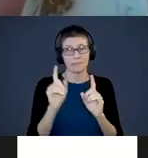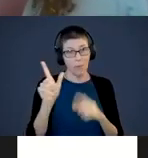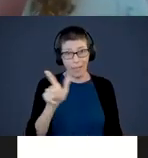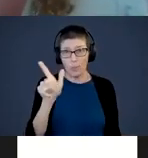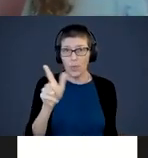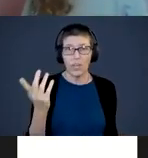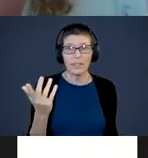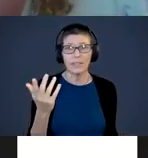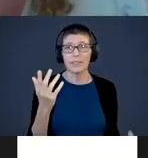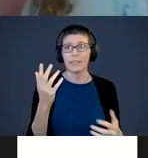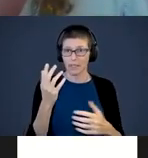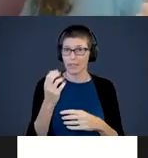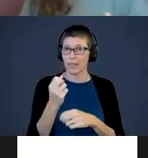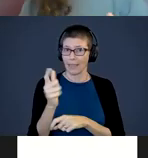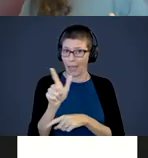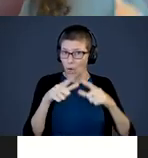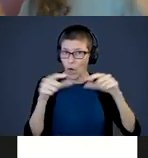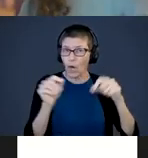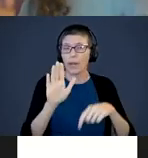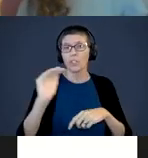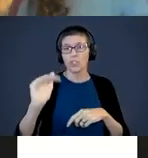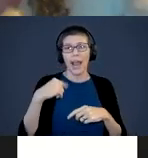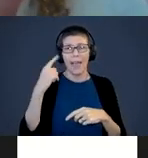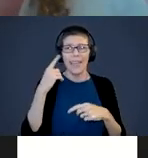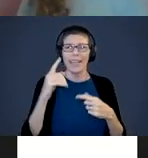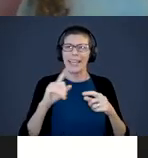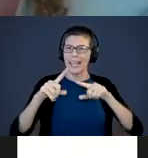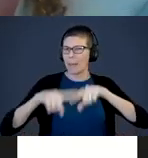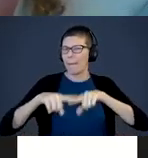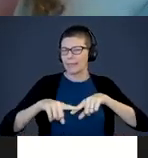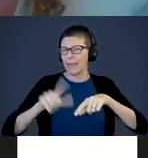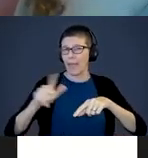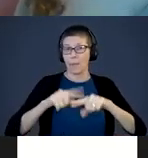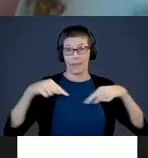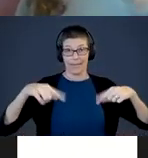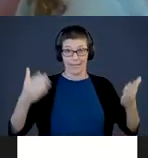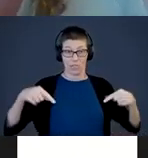You can get a library card. It depends on the library, but here kids can get a library card